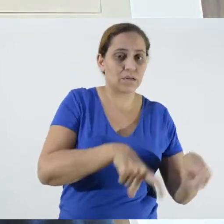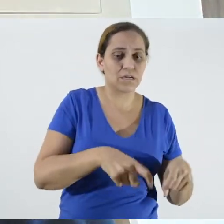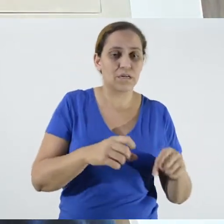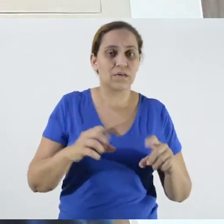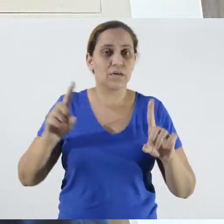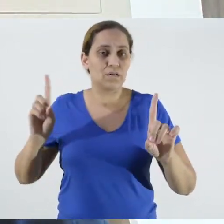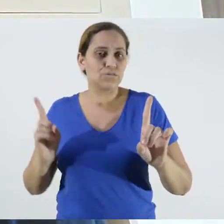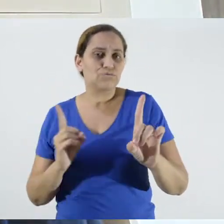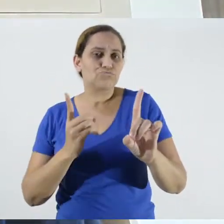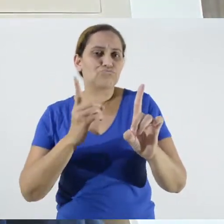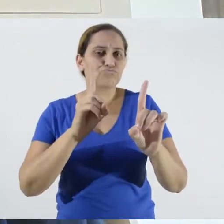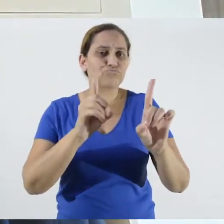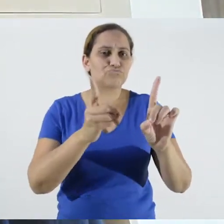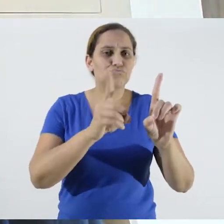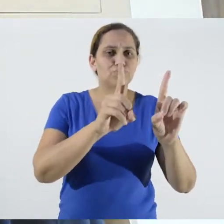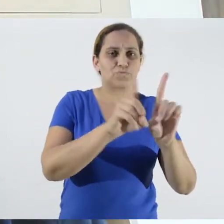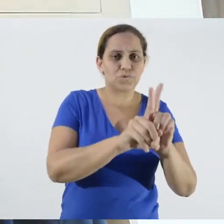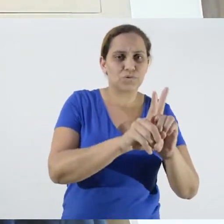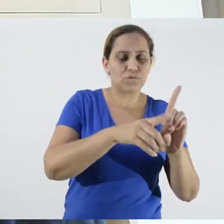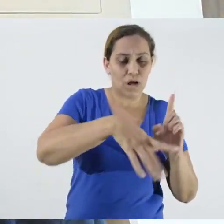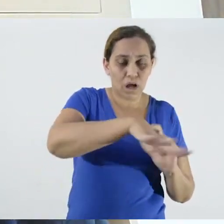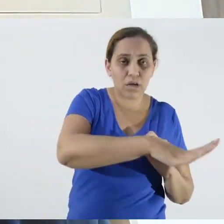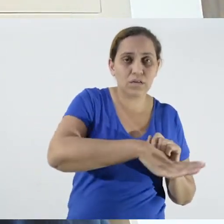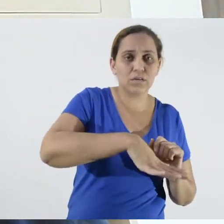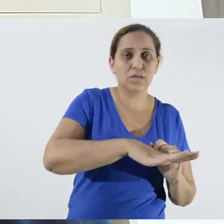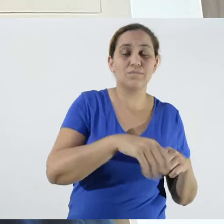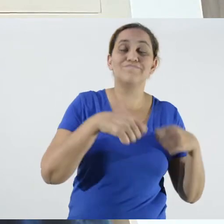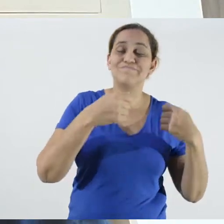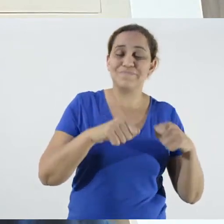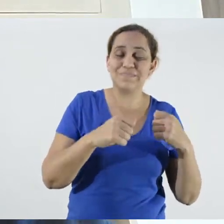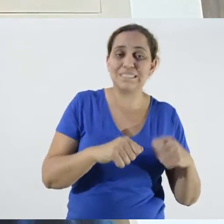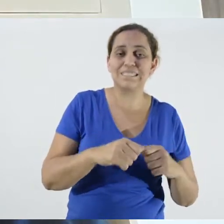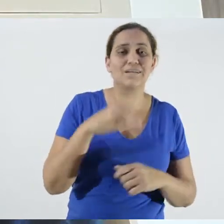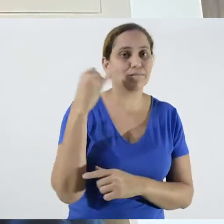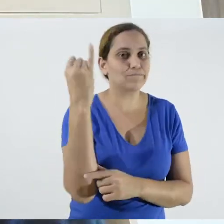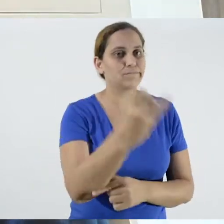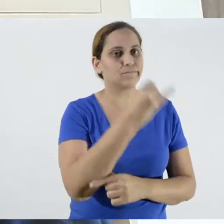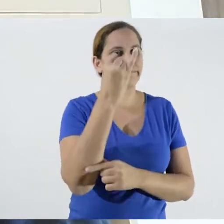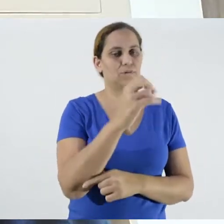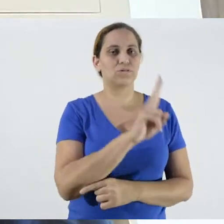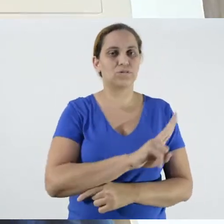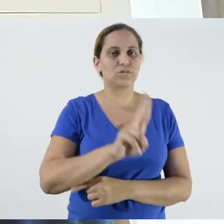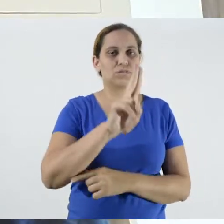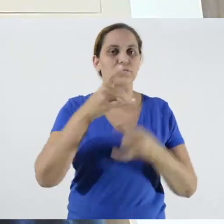arrived at their property, they should be wearing a mask to